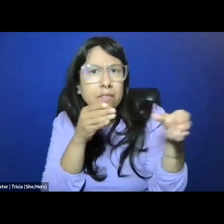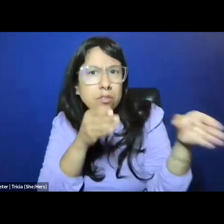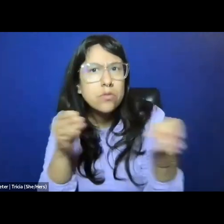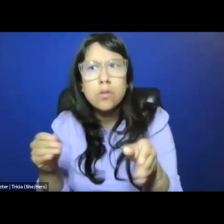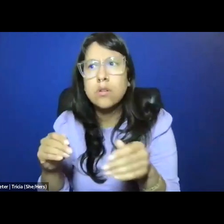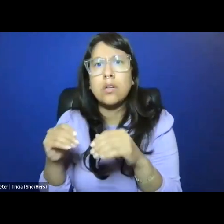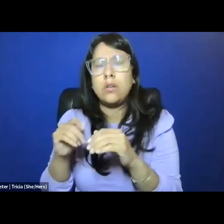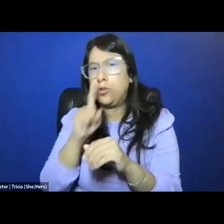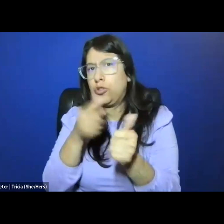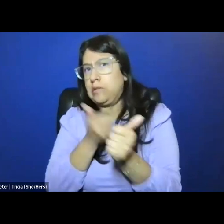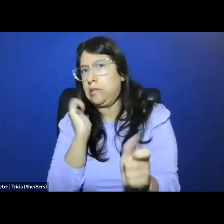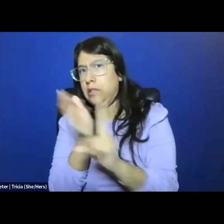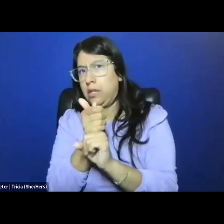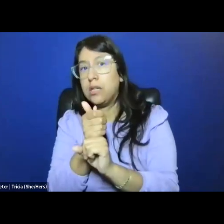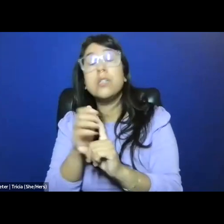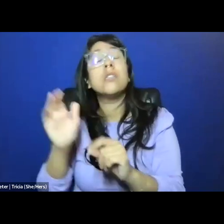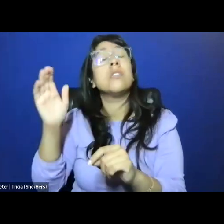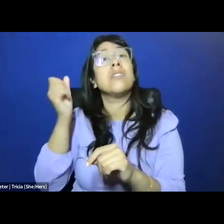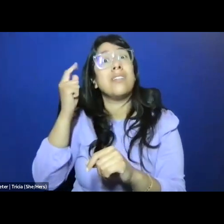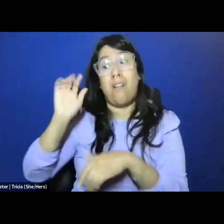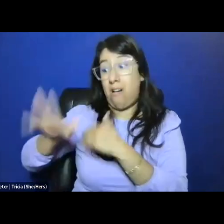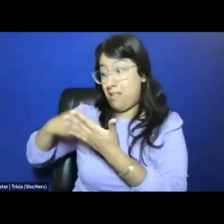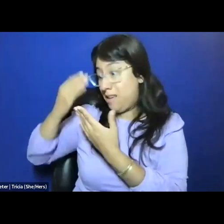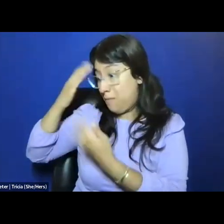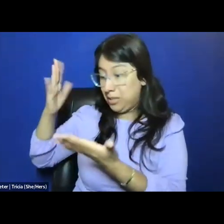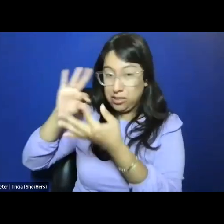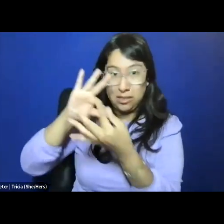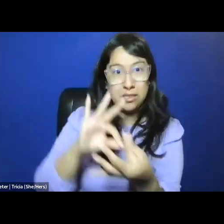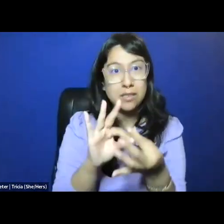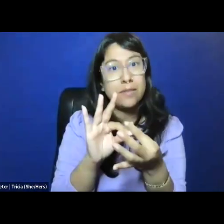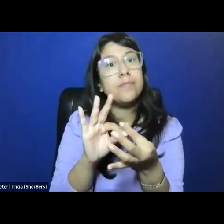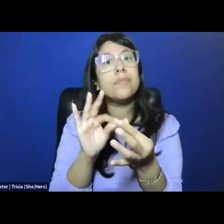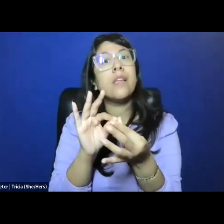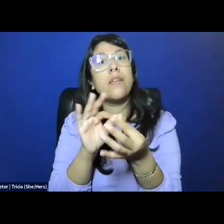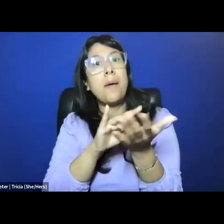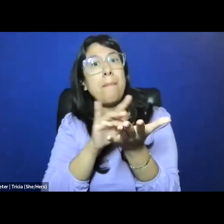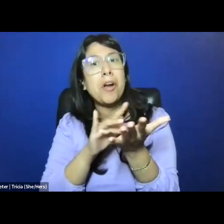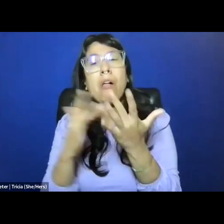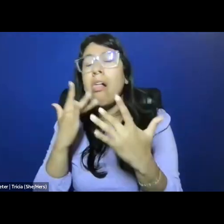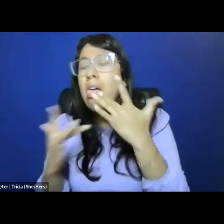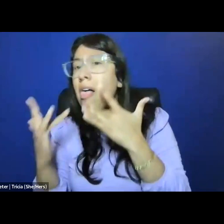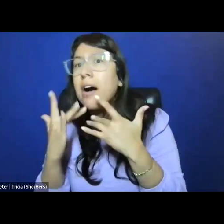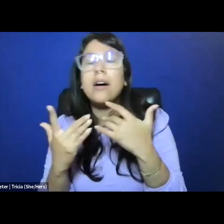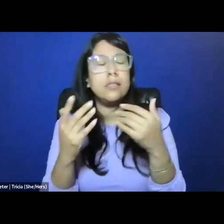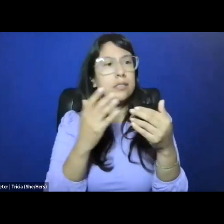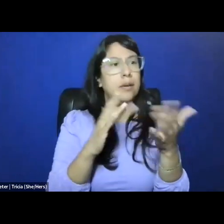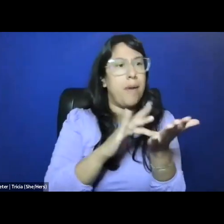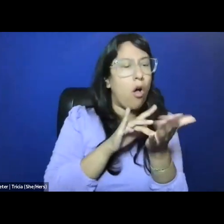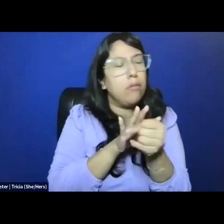So early on, and again, I'm trying to connect information and the movement from medical deserts to oases,